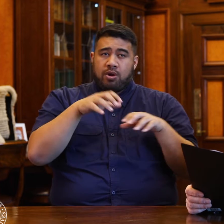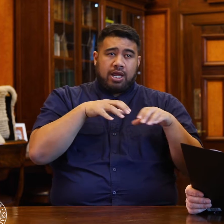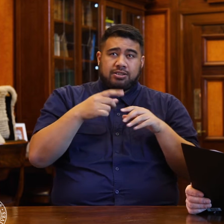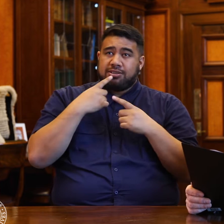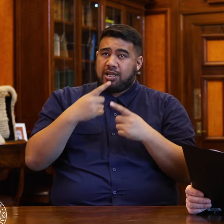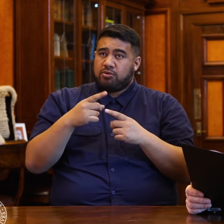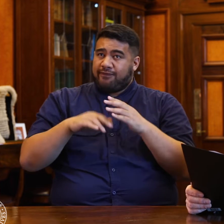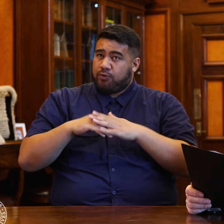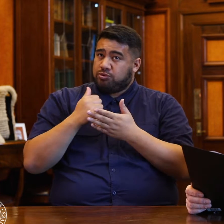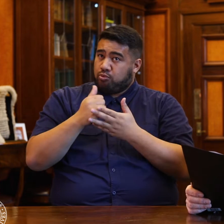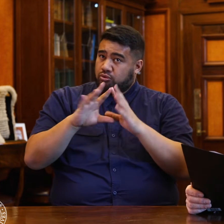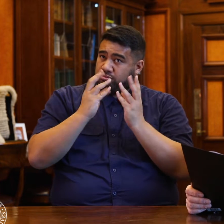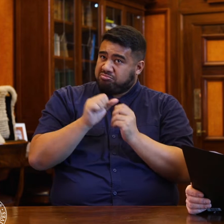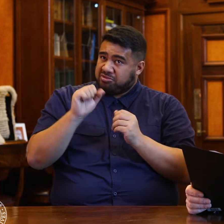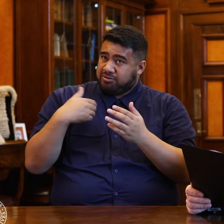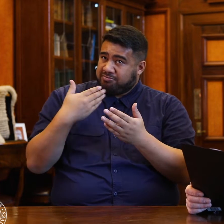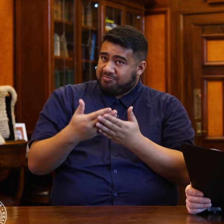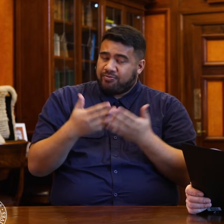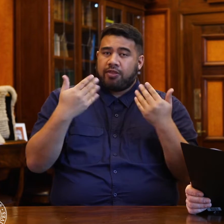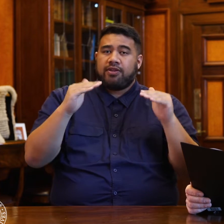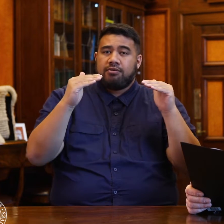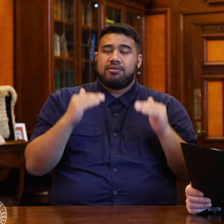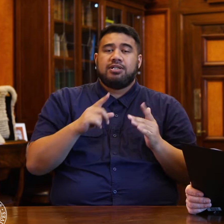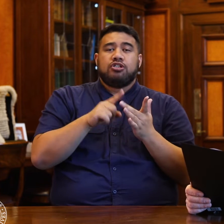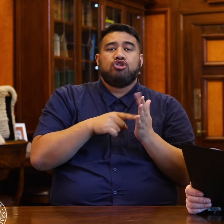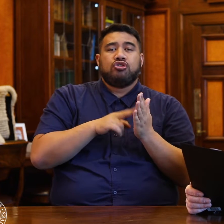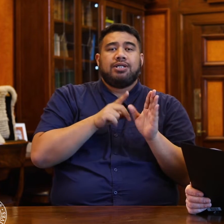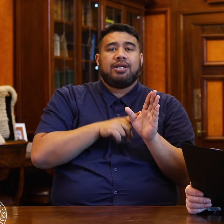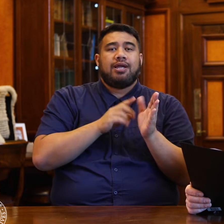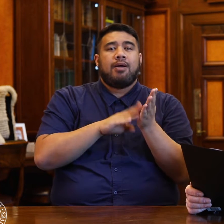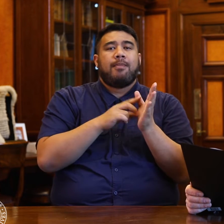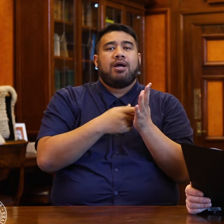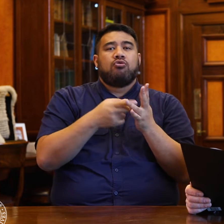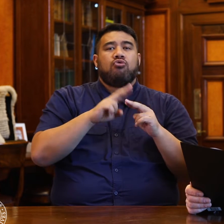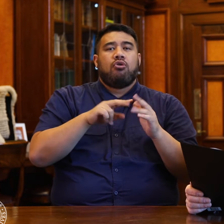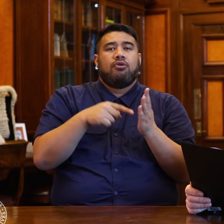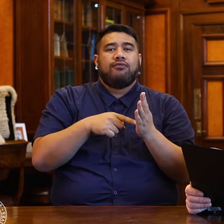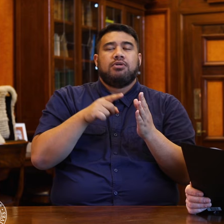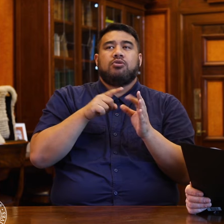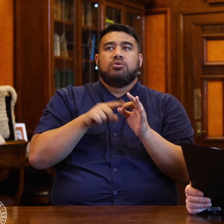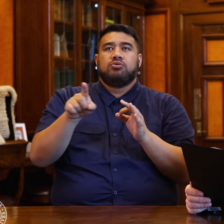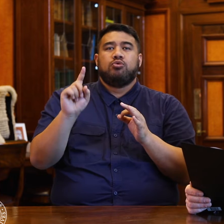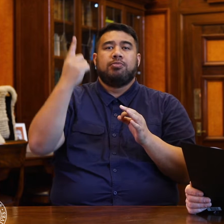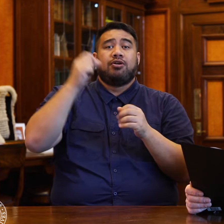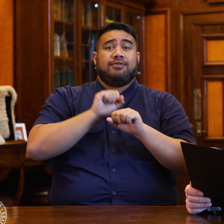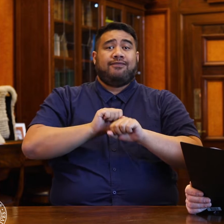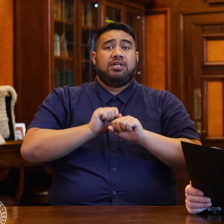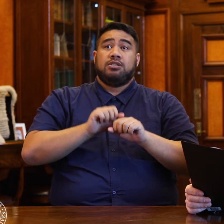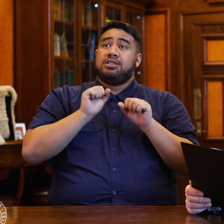Jenny Marcroft has a question to the Minister of Defence about whether the Defence Force is delivering value.